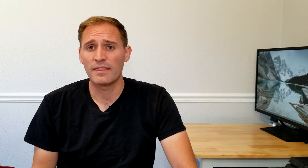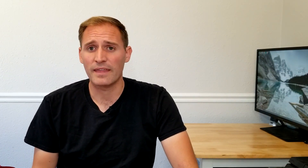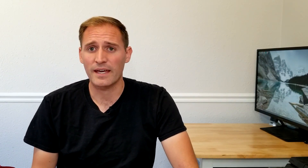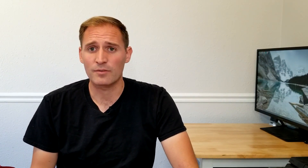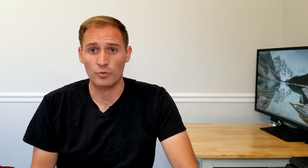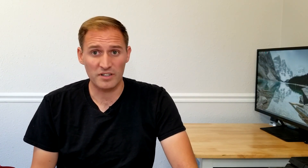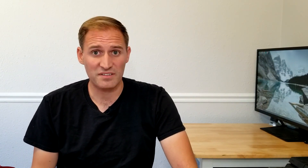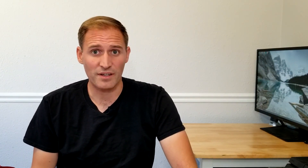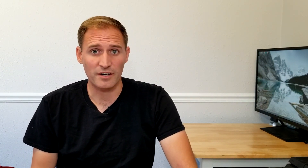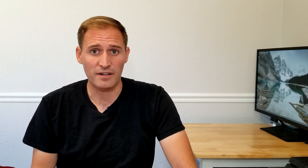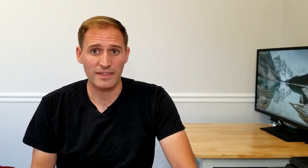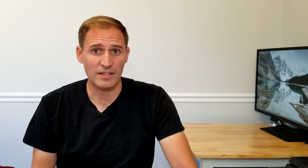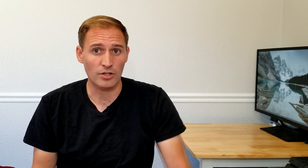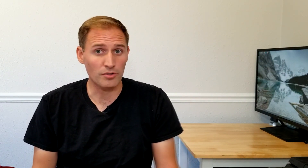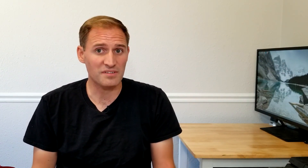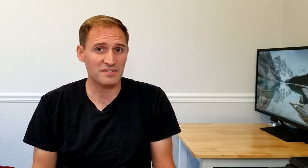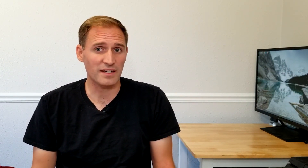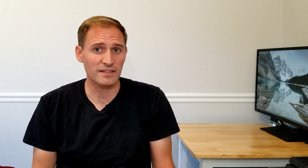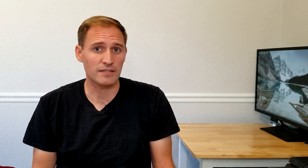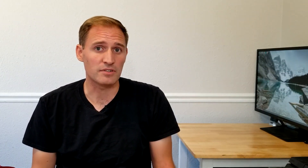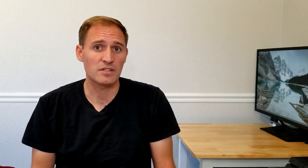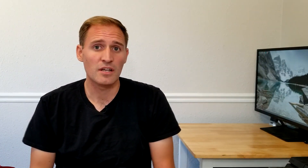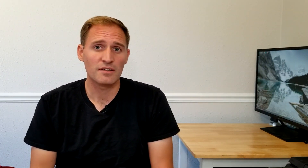that worked there that knows sign language.